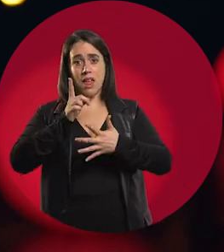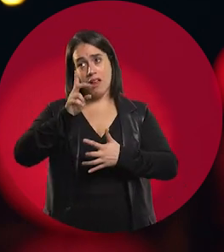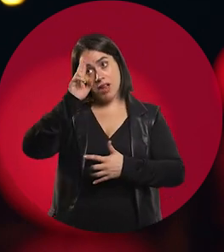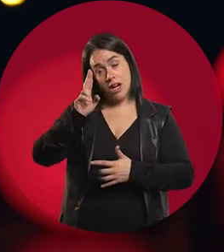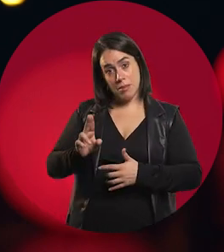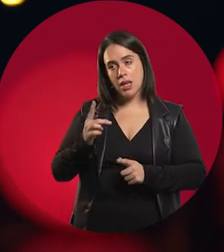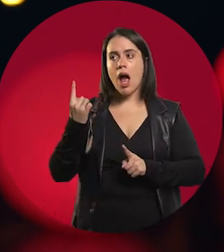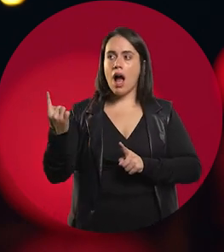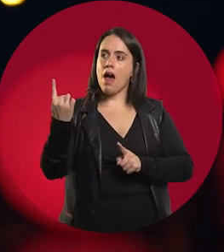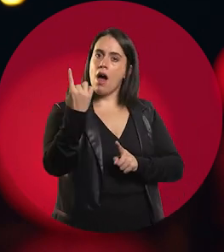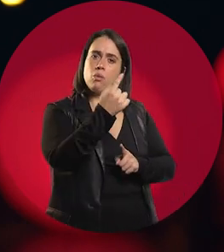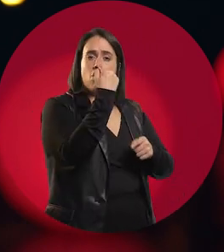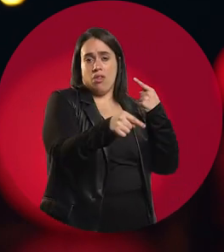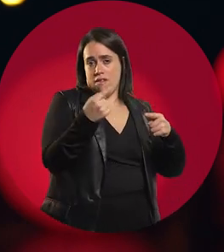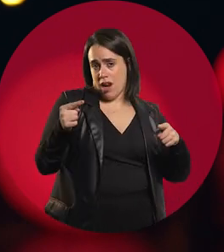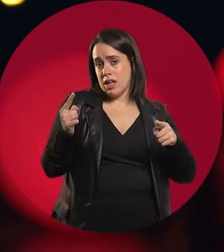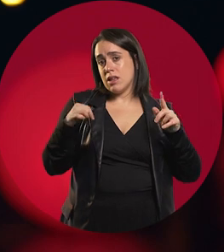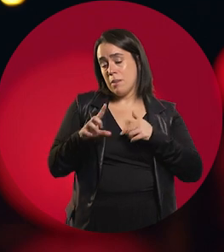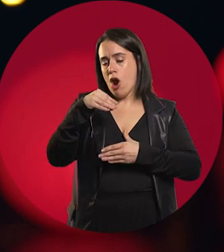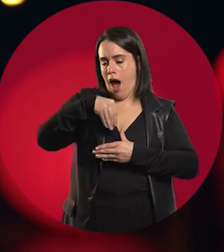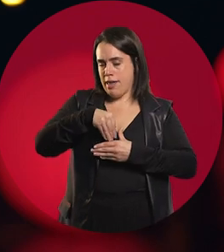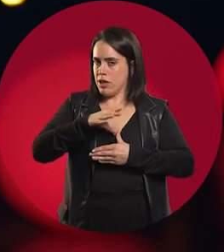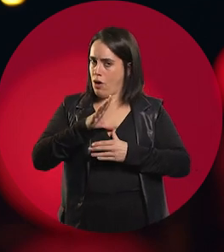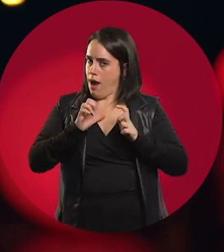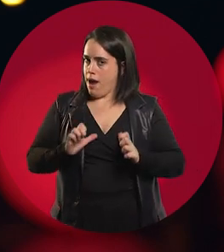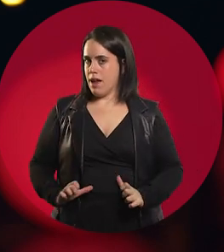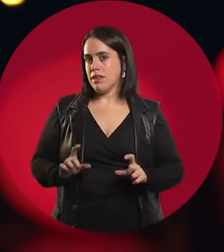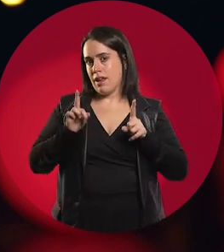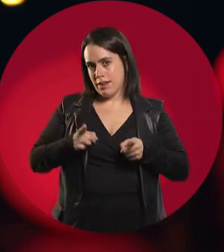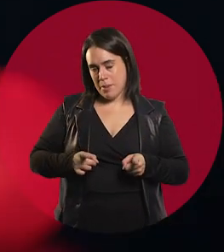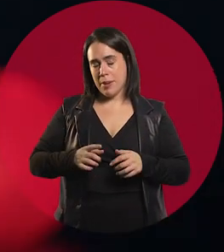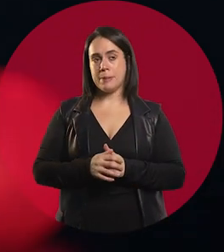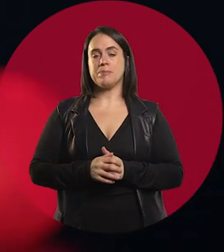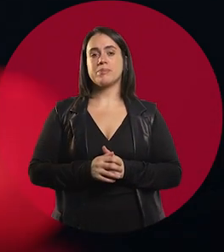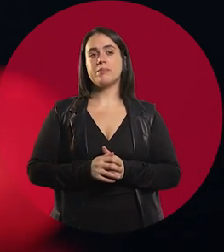Everyone will have their own, but always remember you are